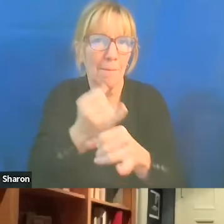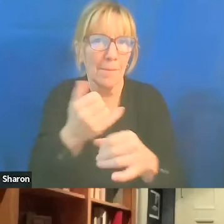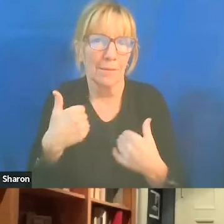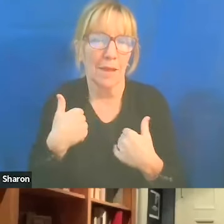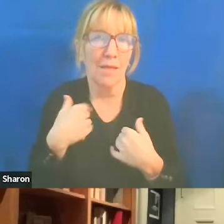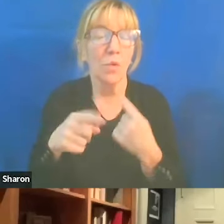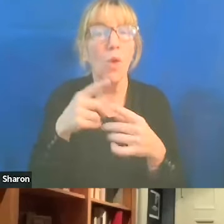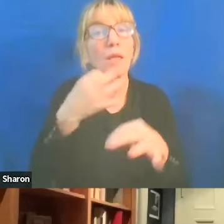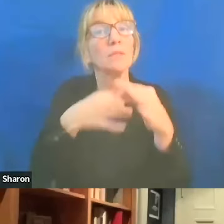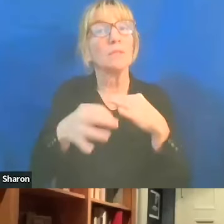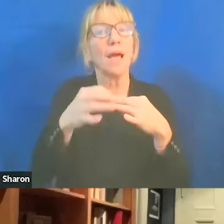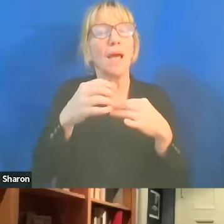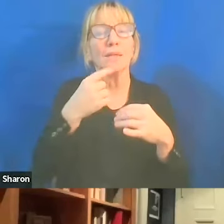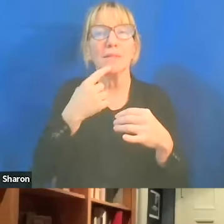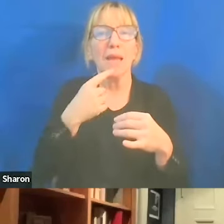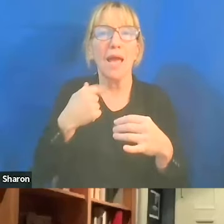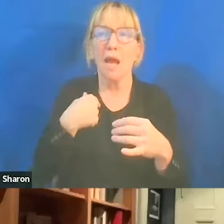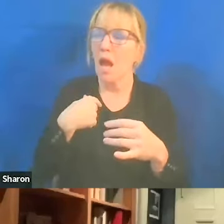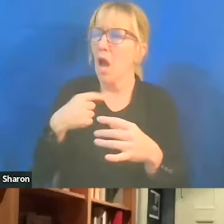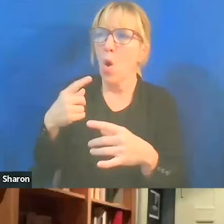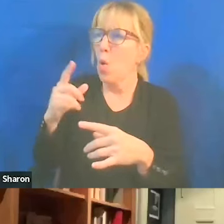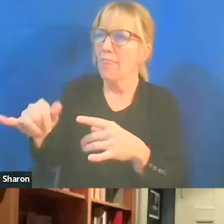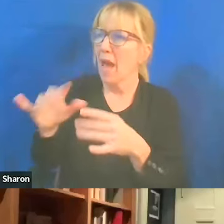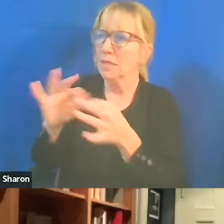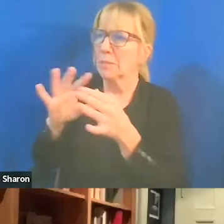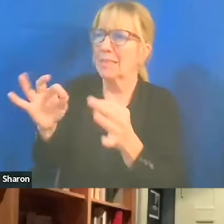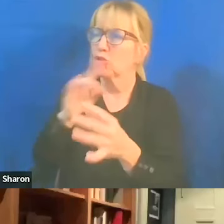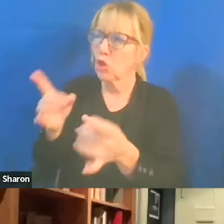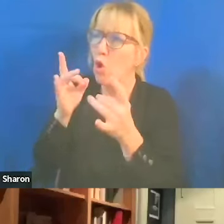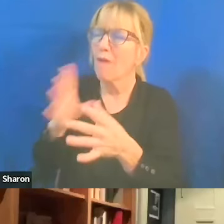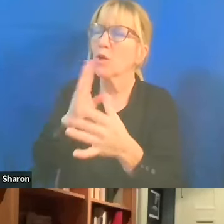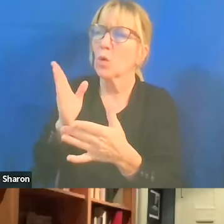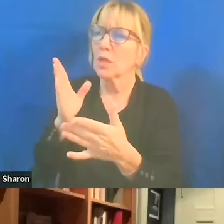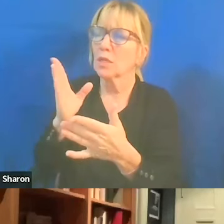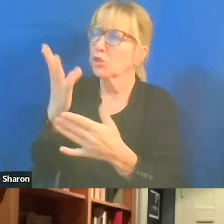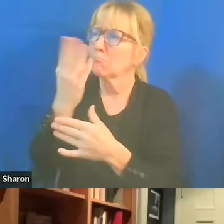we find this speech so deplorable that we're gonna censor it, it just feeds into the binary,